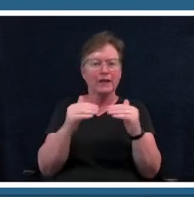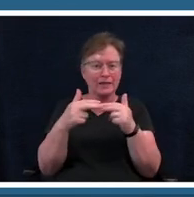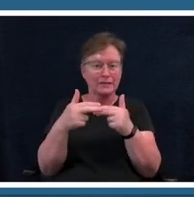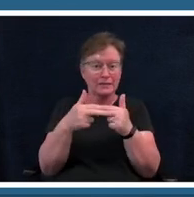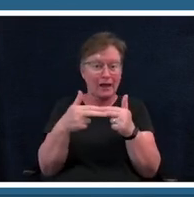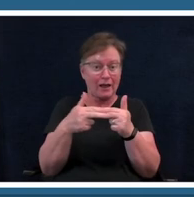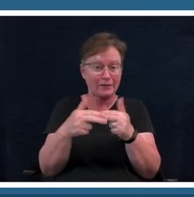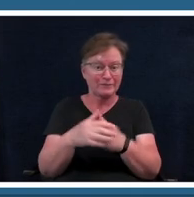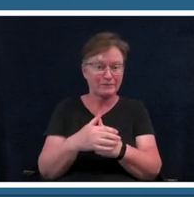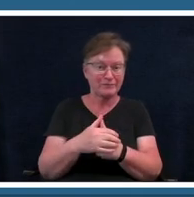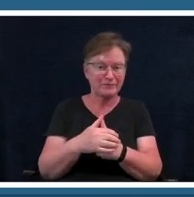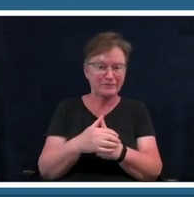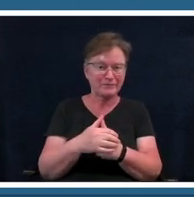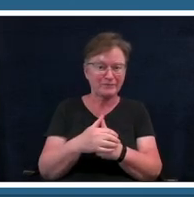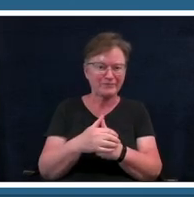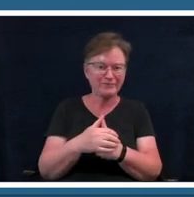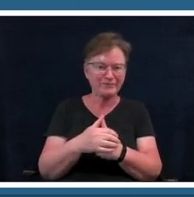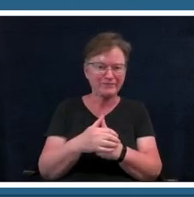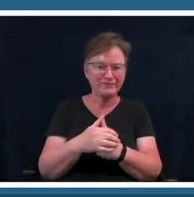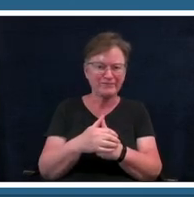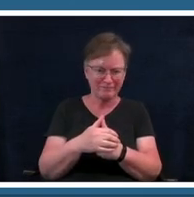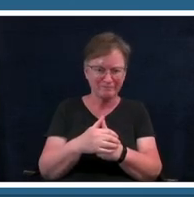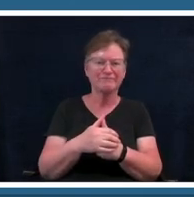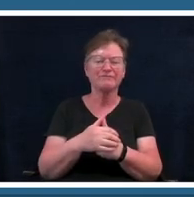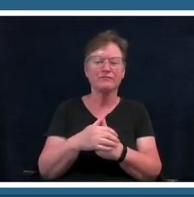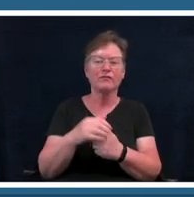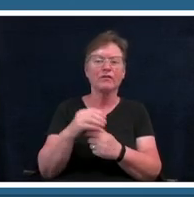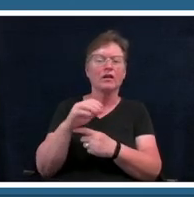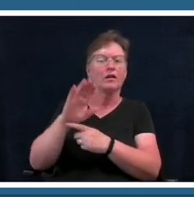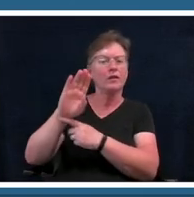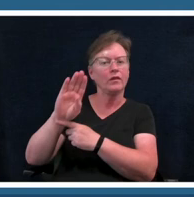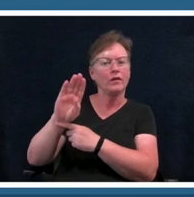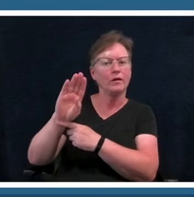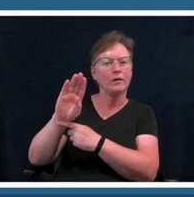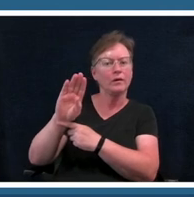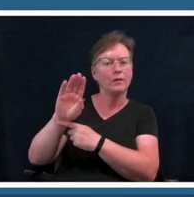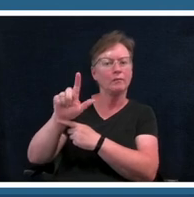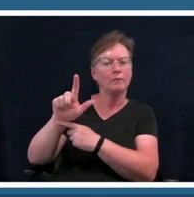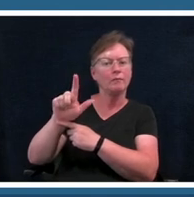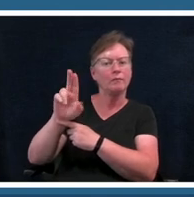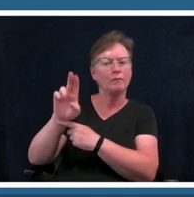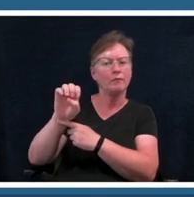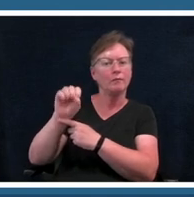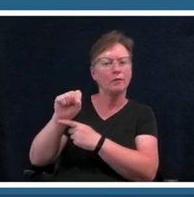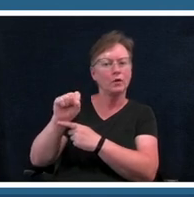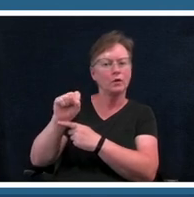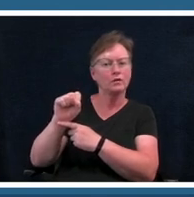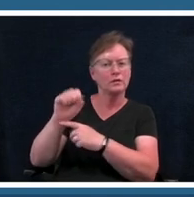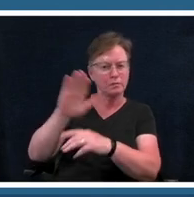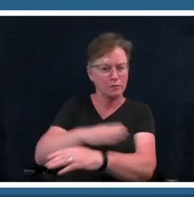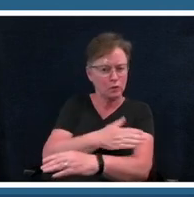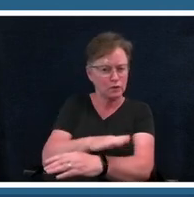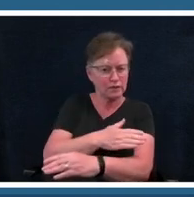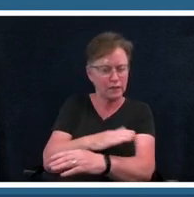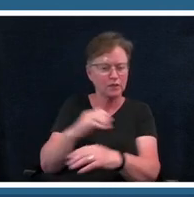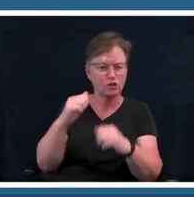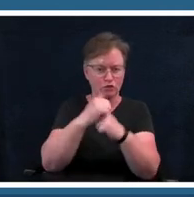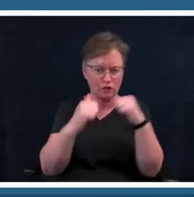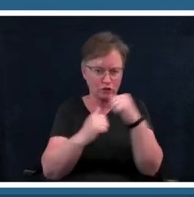okay so the blue structure now i know that i'm speaking to a lot of